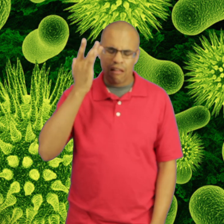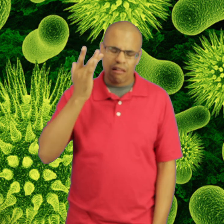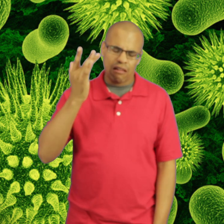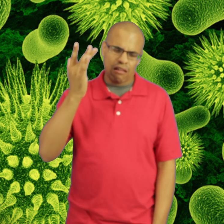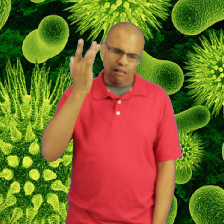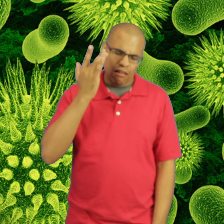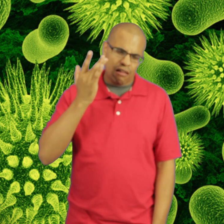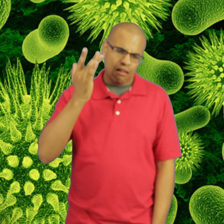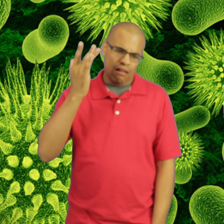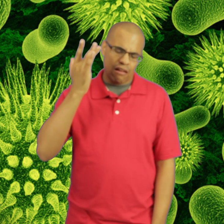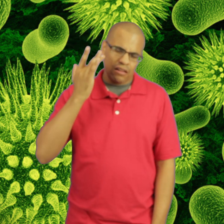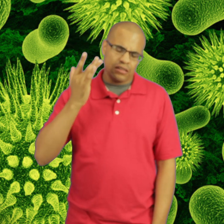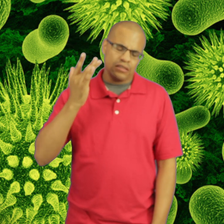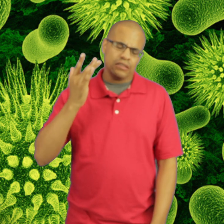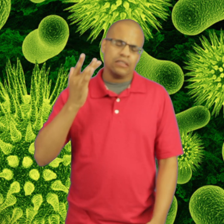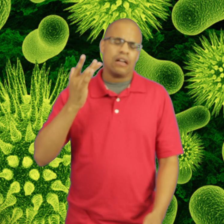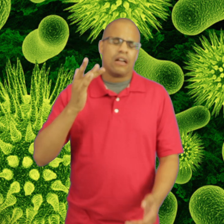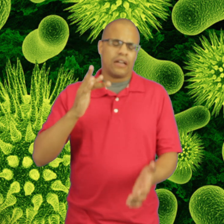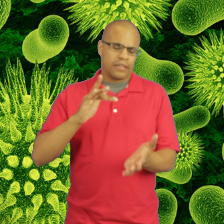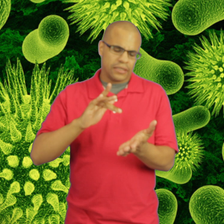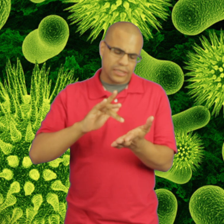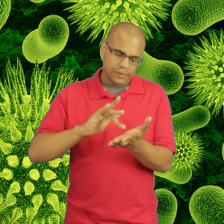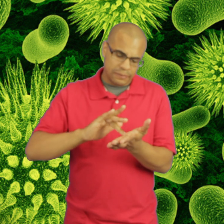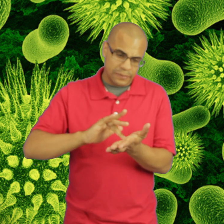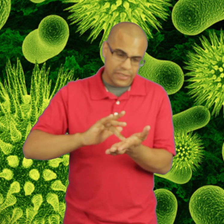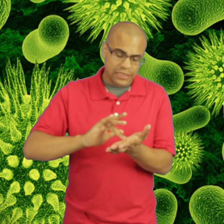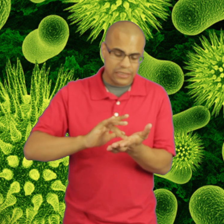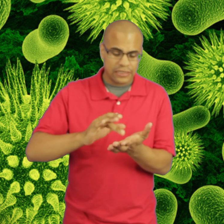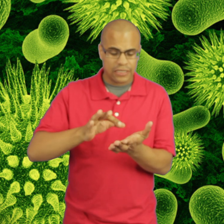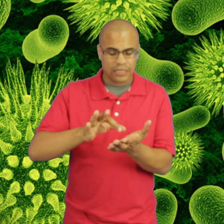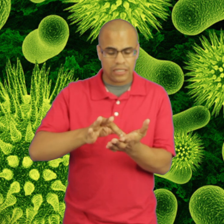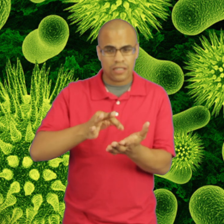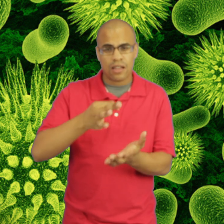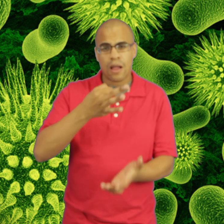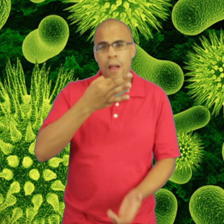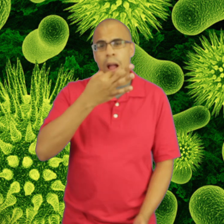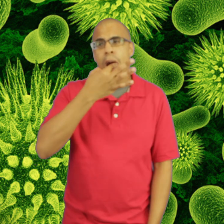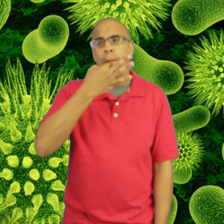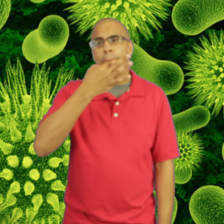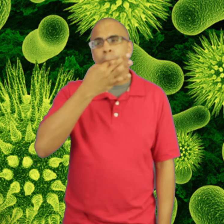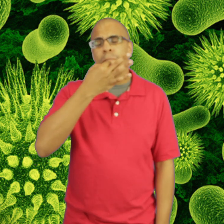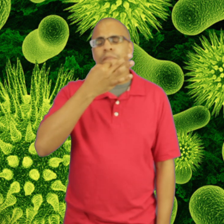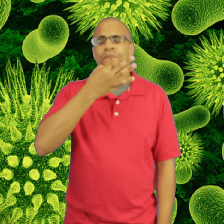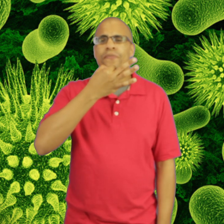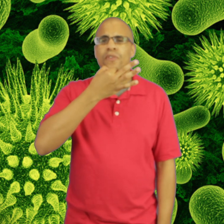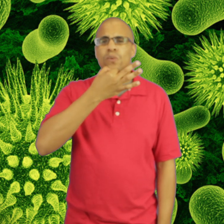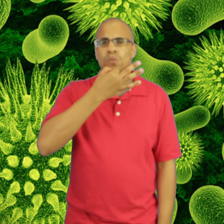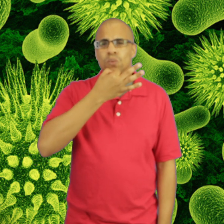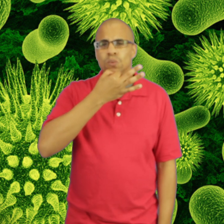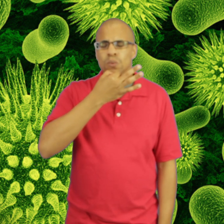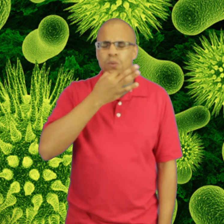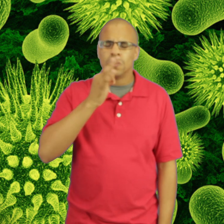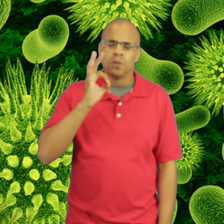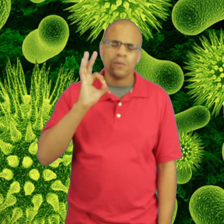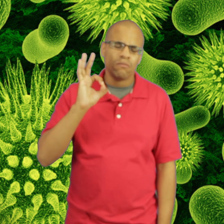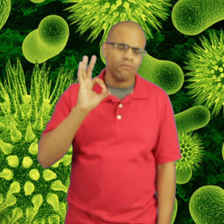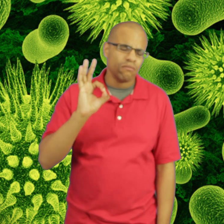Poor me I'll take some medicine And soon hopefully feel better